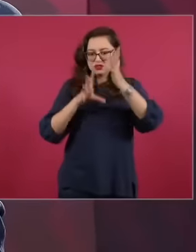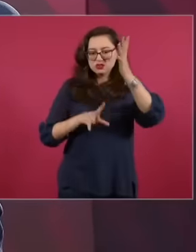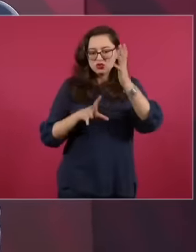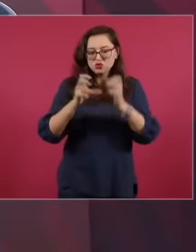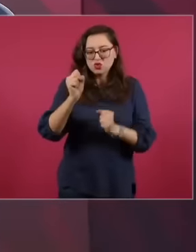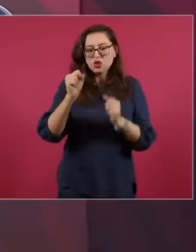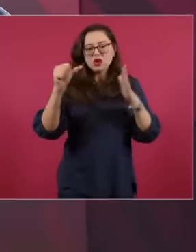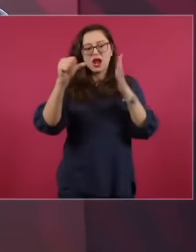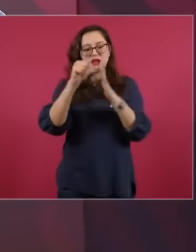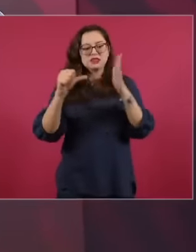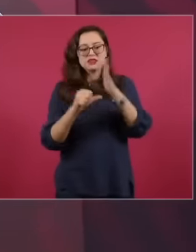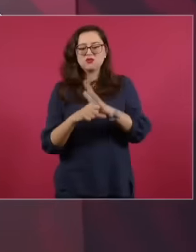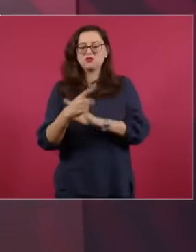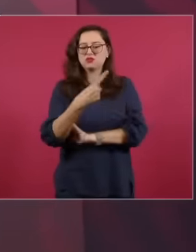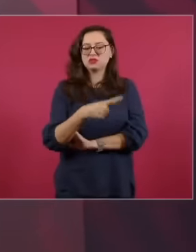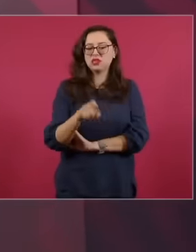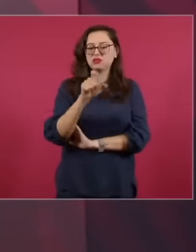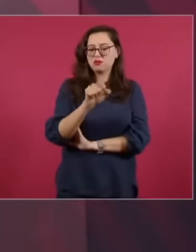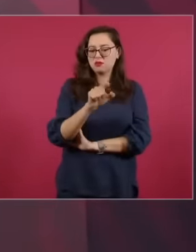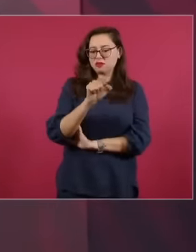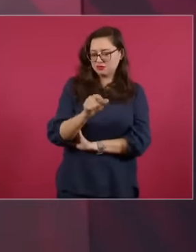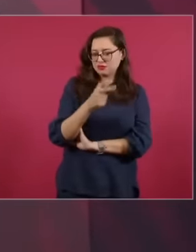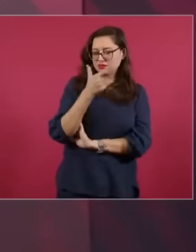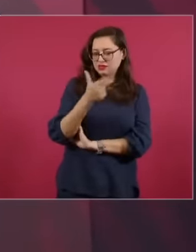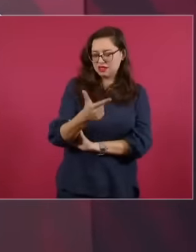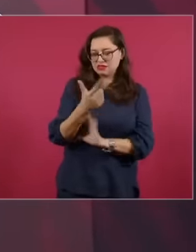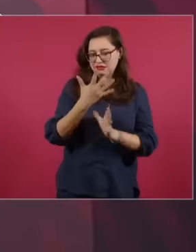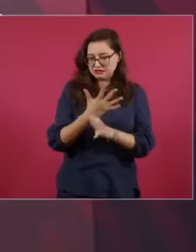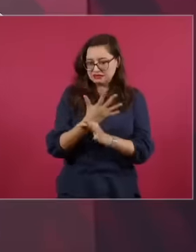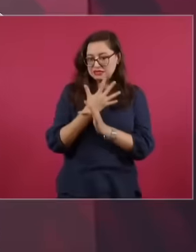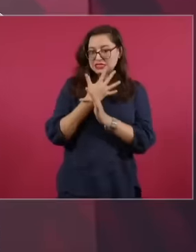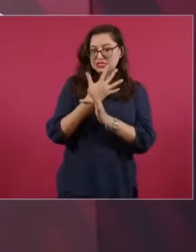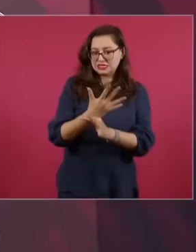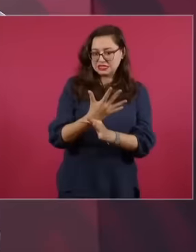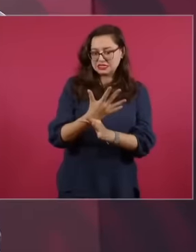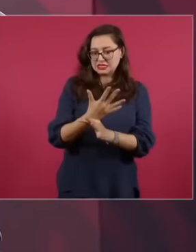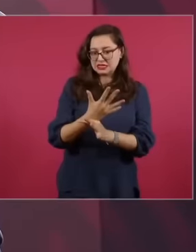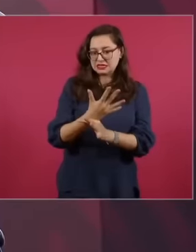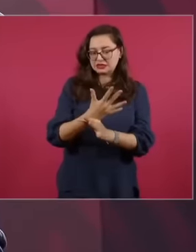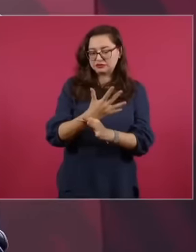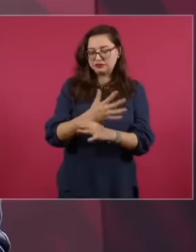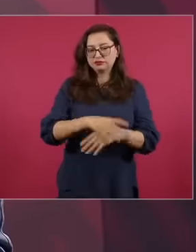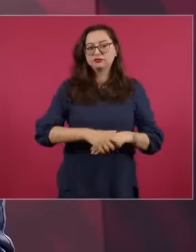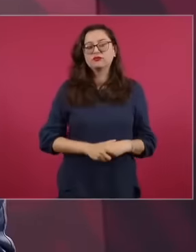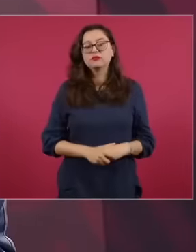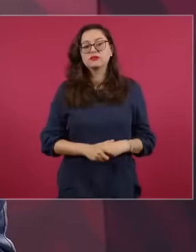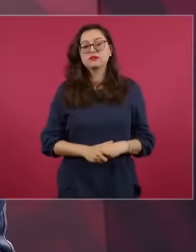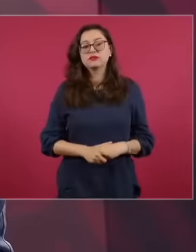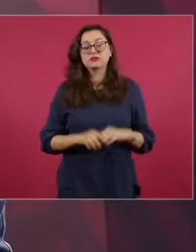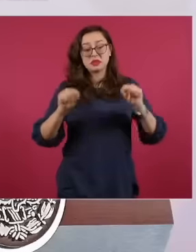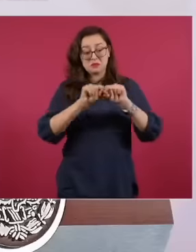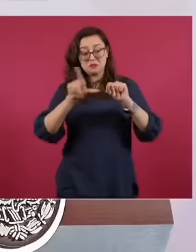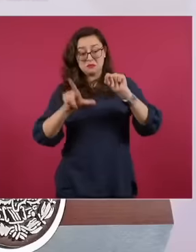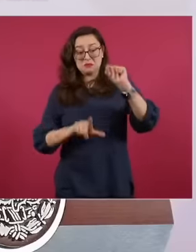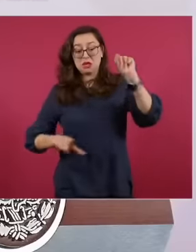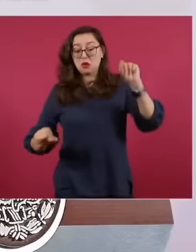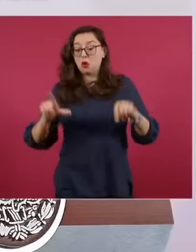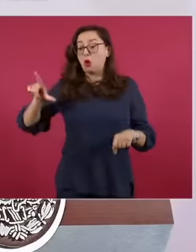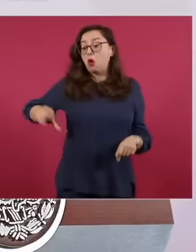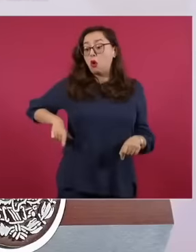127 that no public servant can